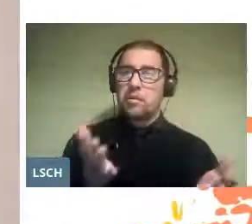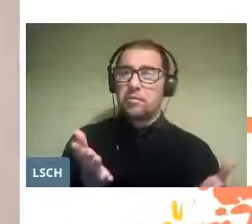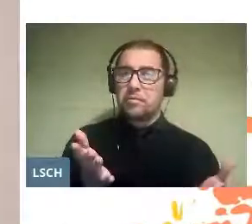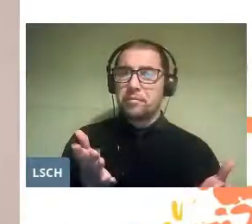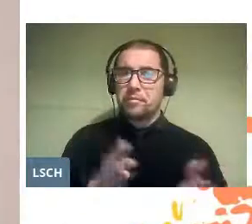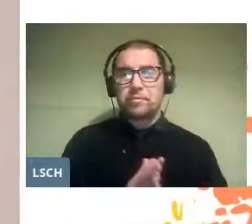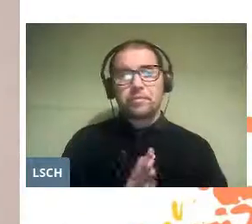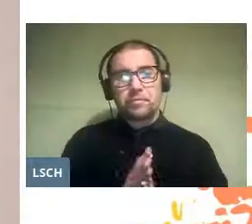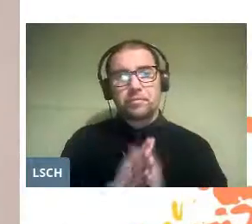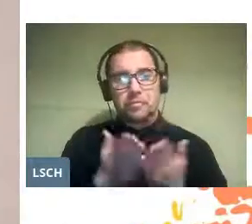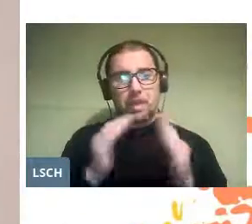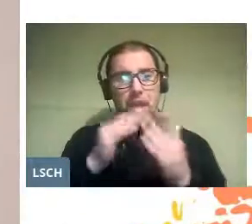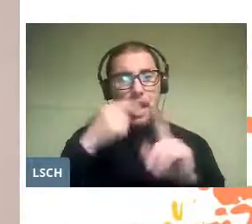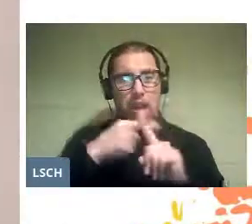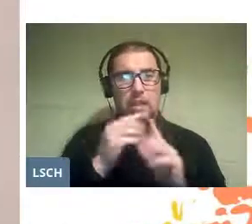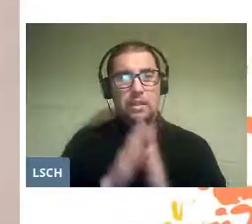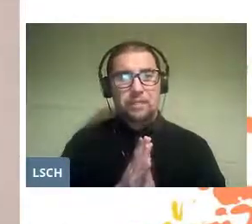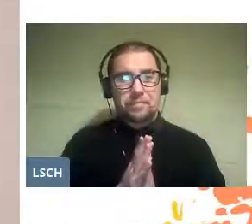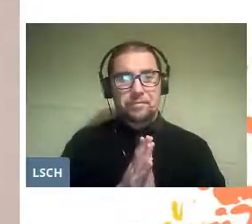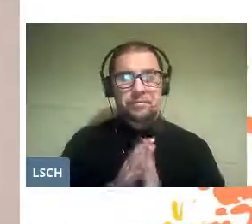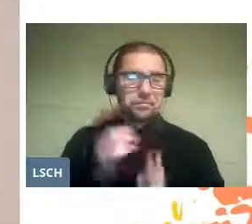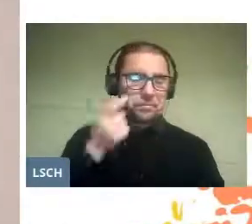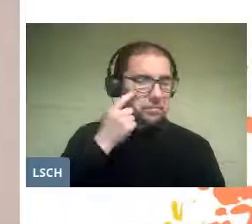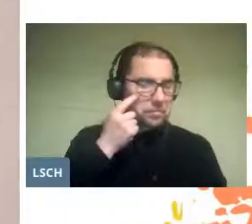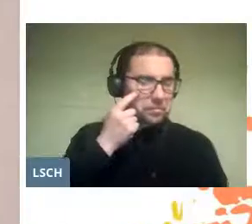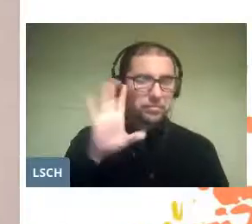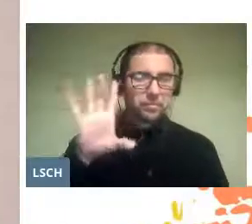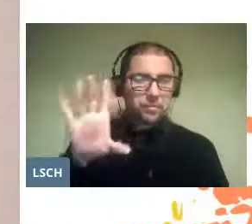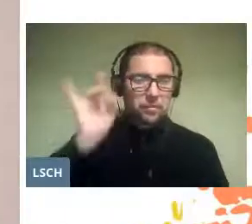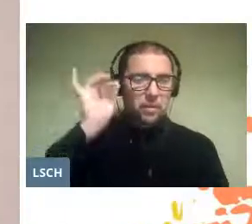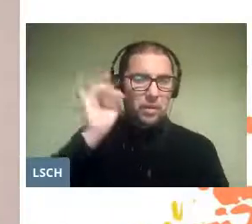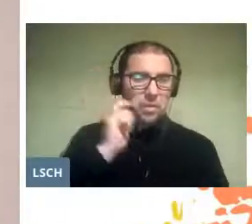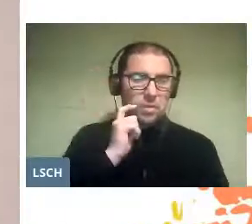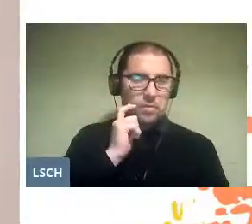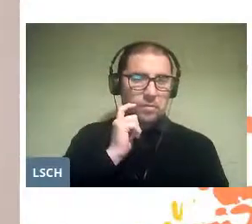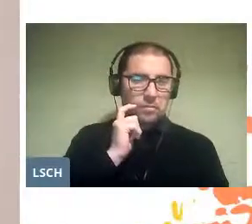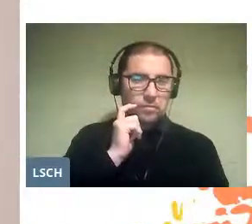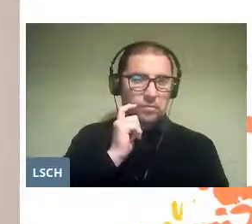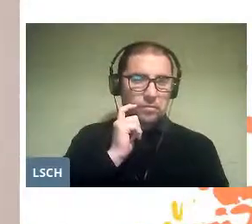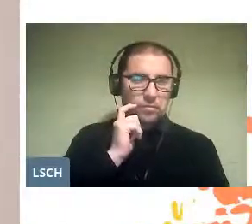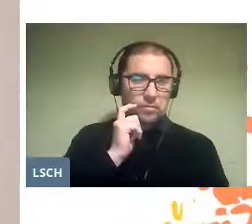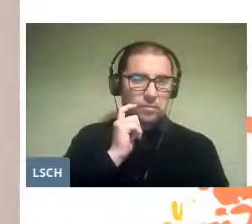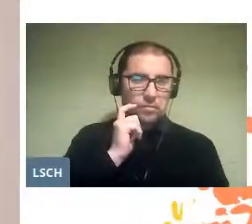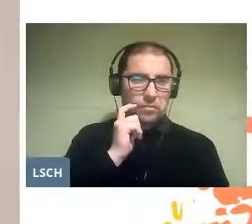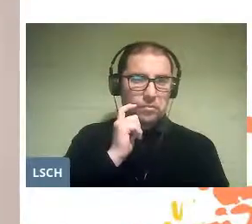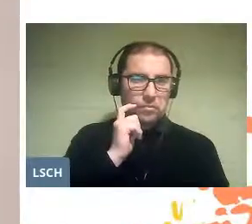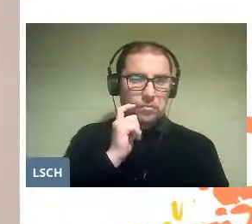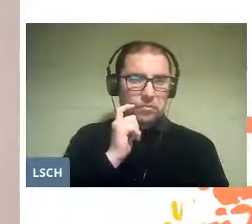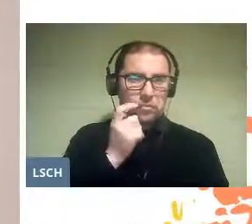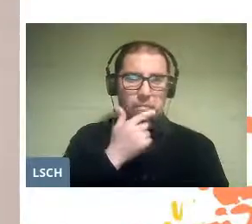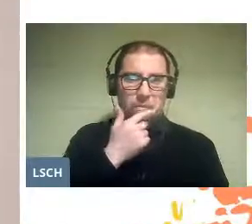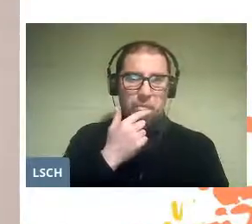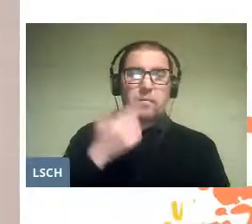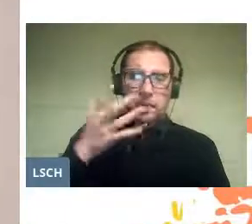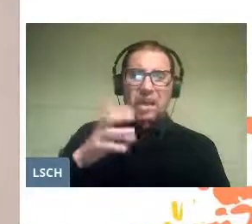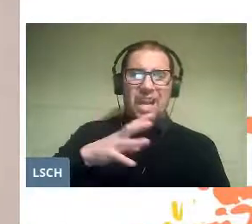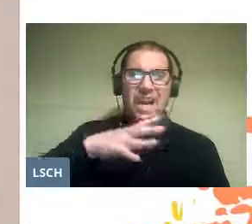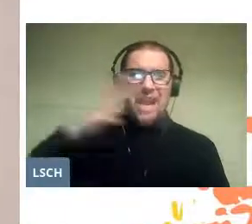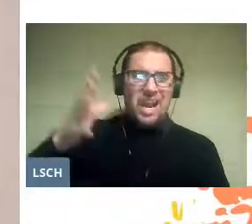The church soon rediscovered the treatment and tremendous educational potential